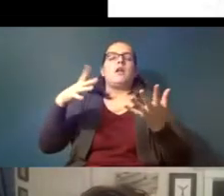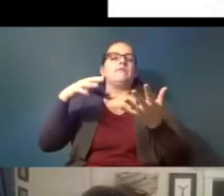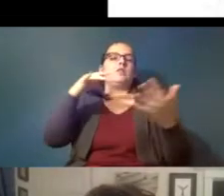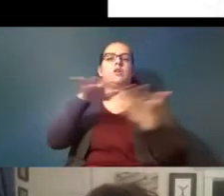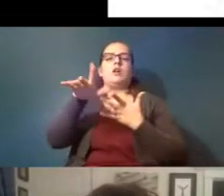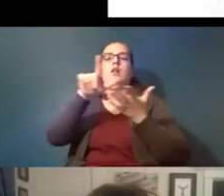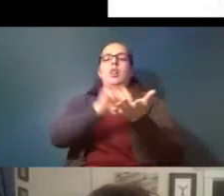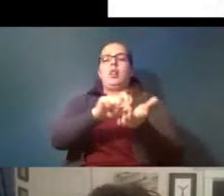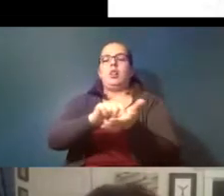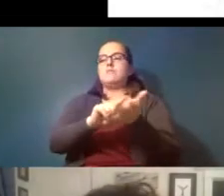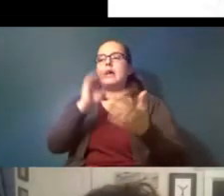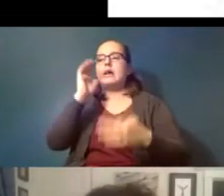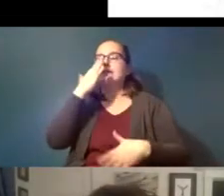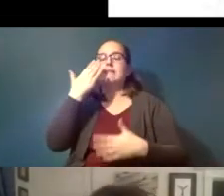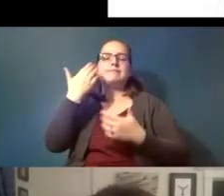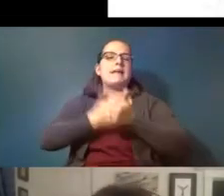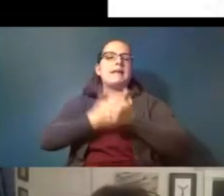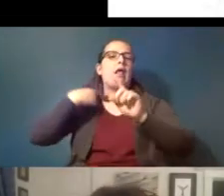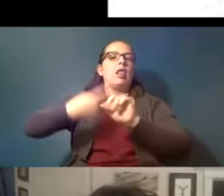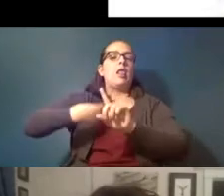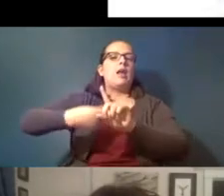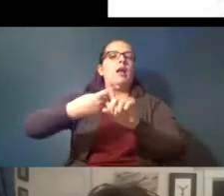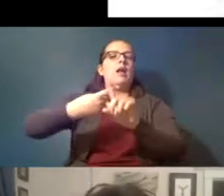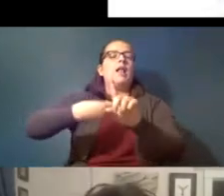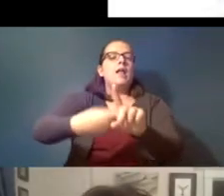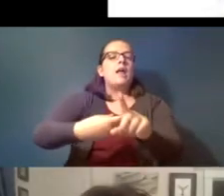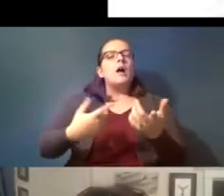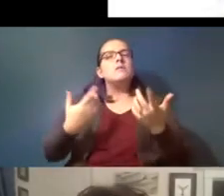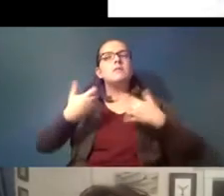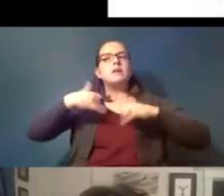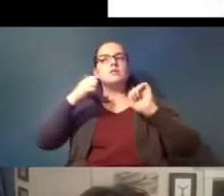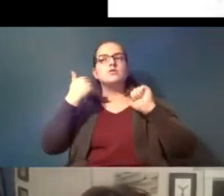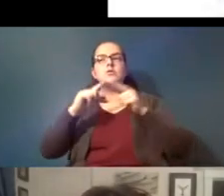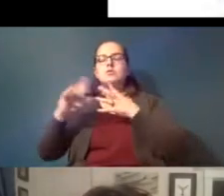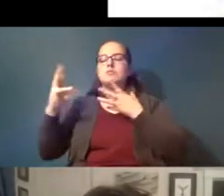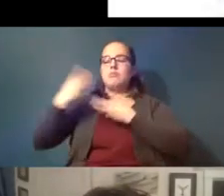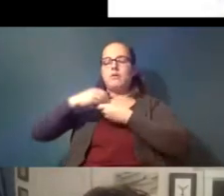like on a monthly basis and so trying to still integrate all of that and really get a clear